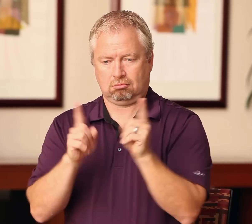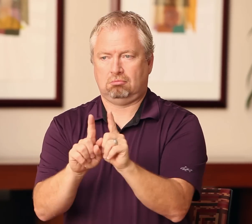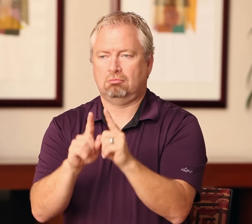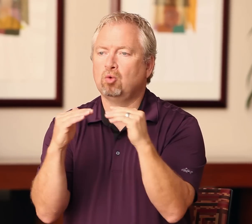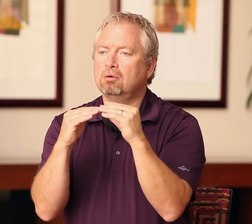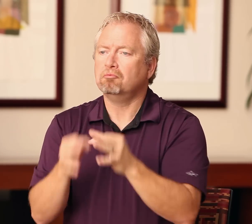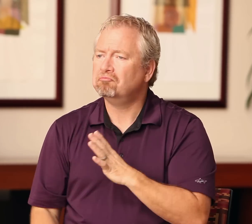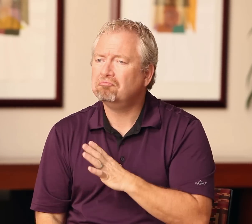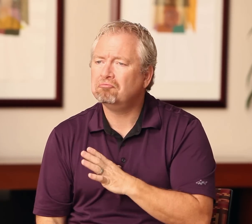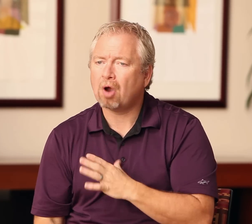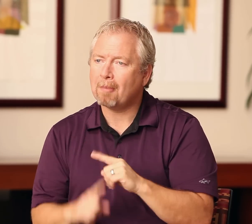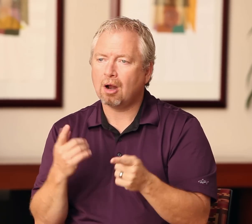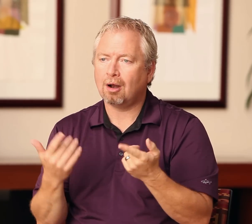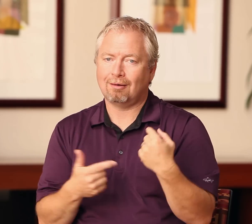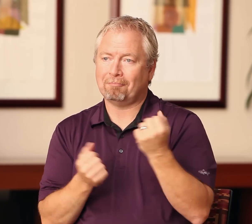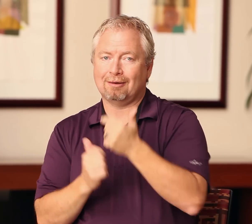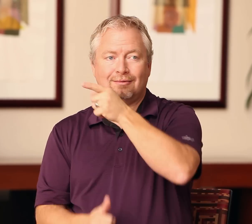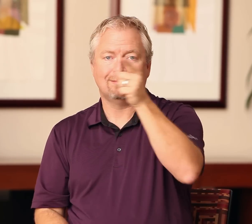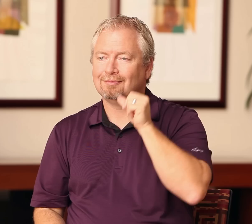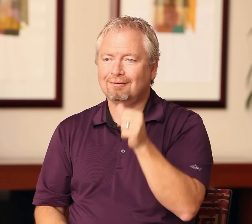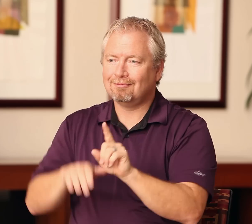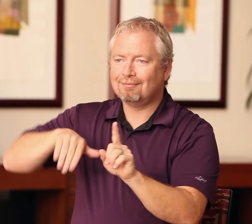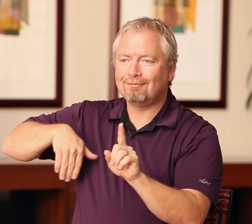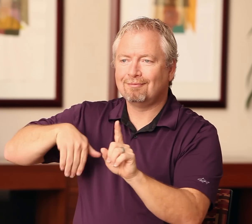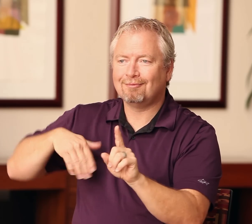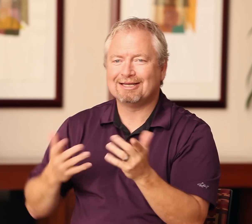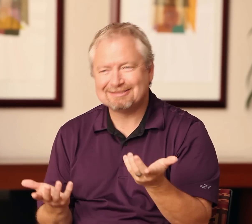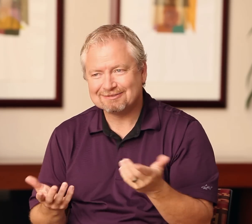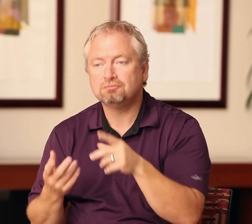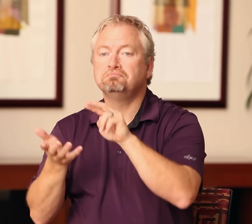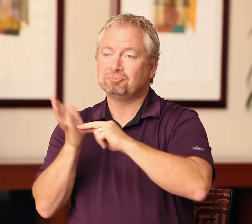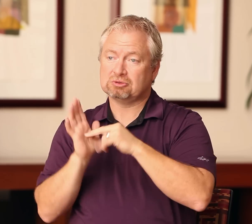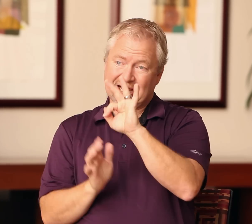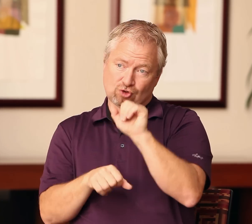shows up, while the deaf interpreter is held back.